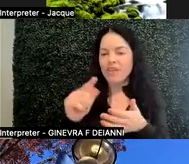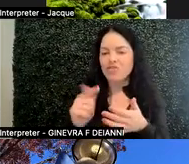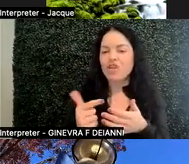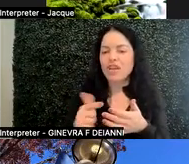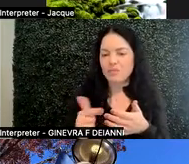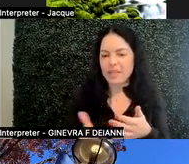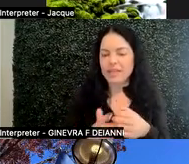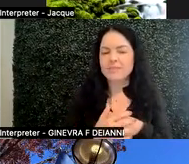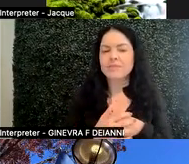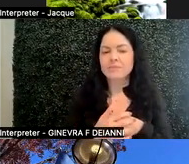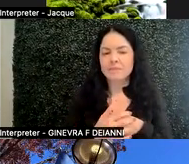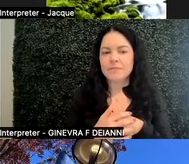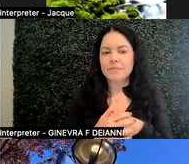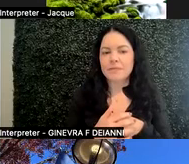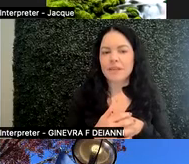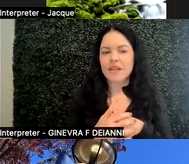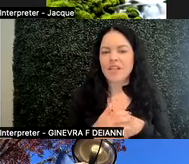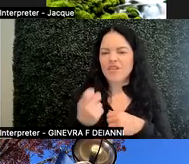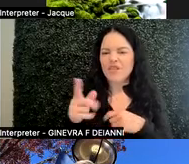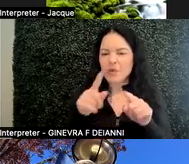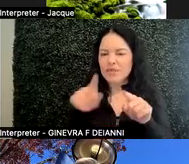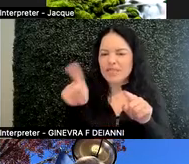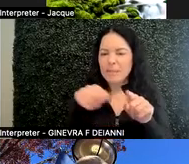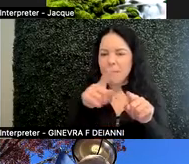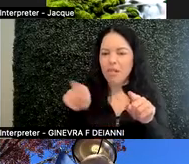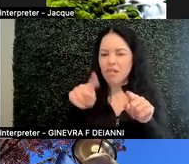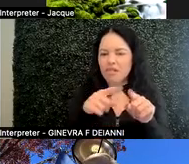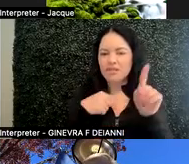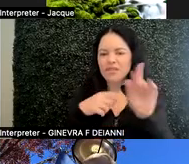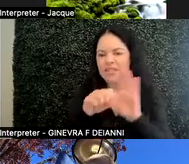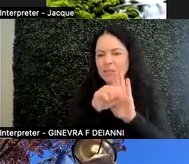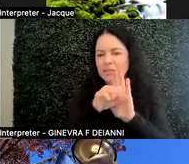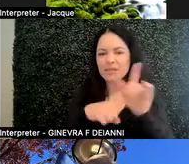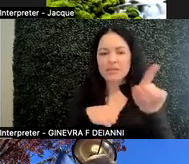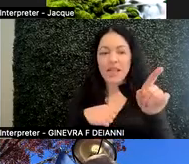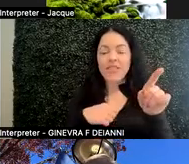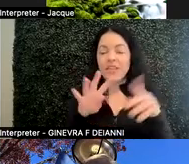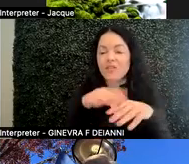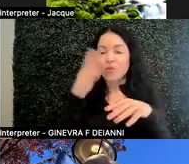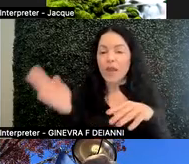And so there's a couple of symbols here. The one on the left is the rainbow neurodiversity infinity